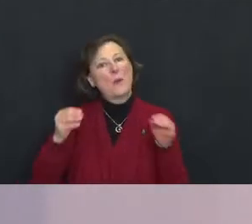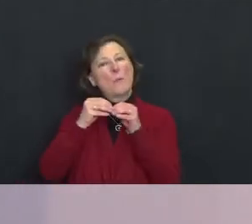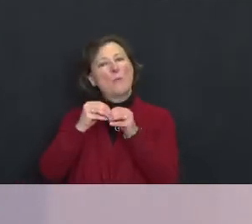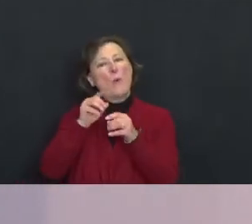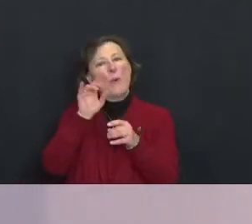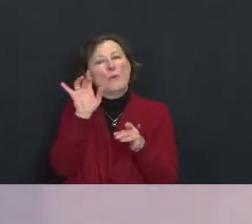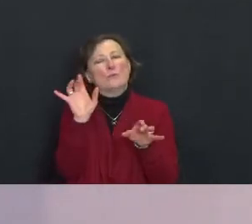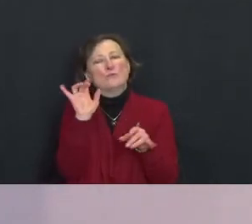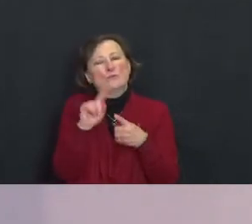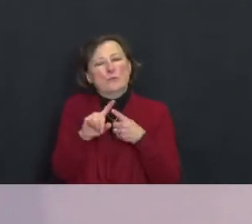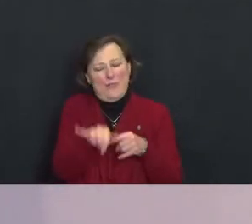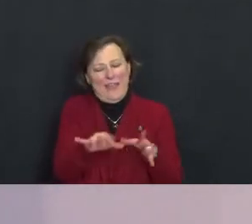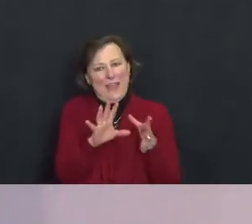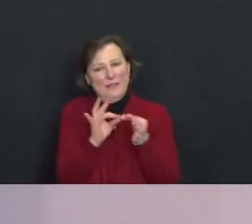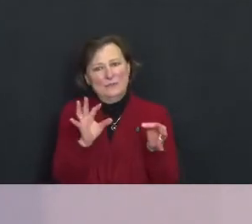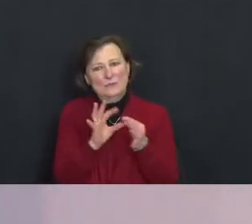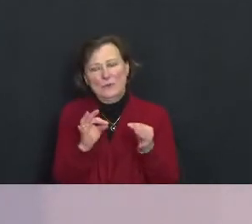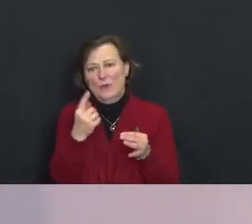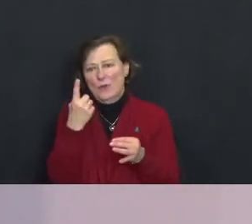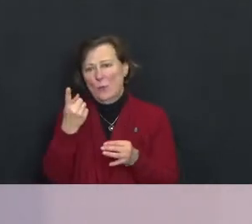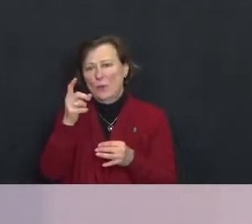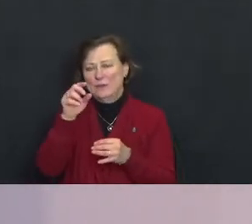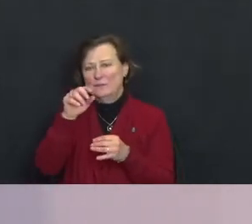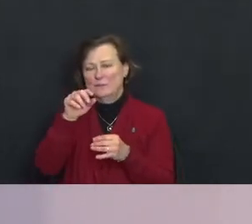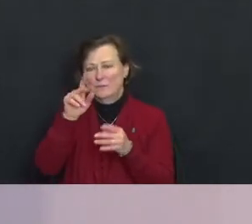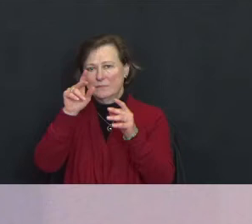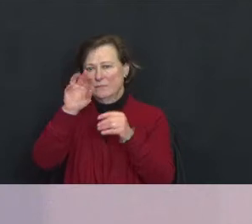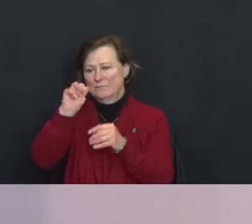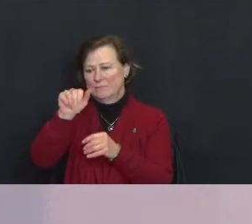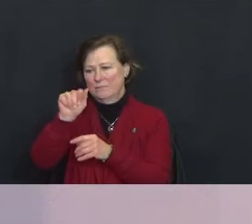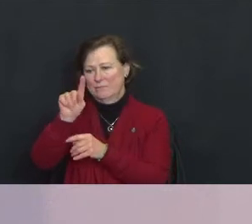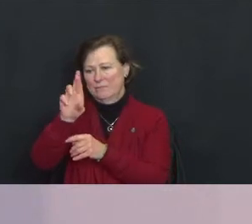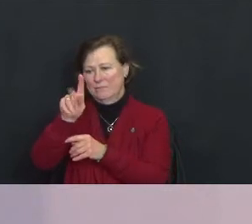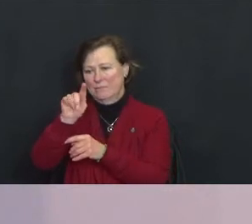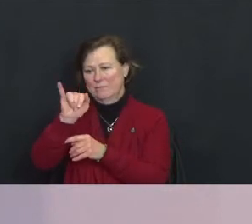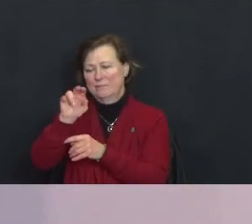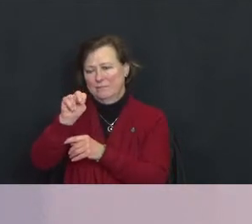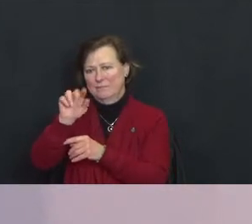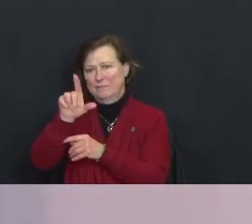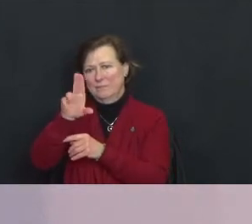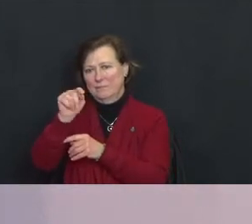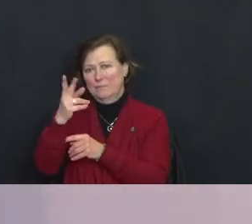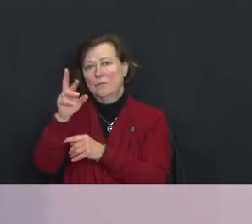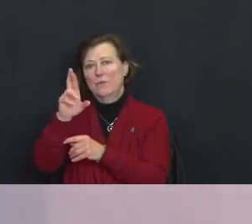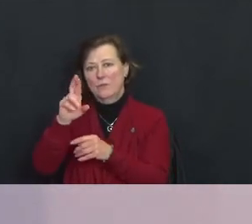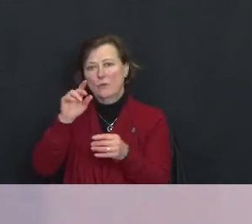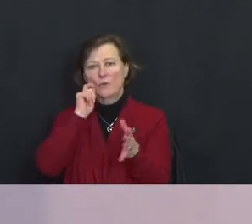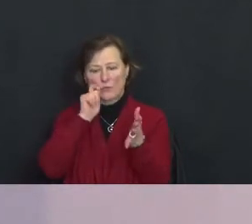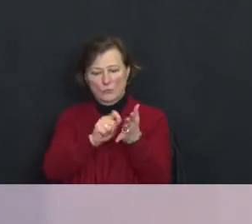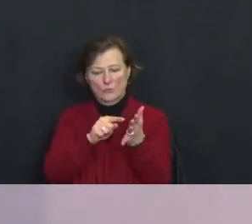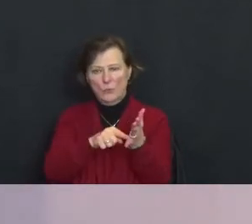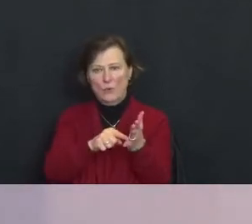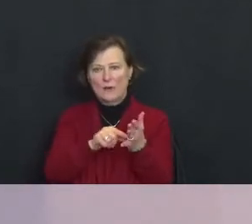The protestant reformer Martin Luther noted that in this parable the hell that the rich